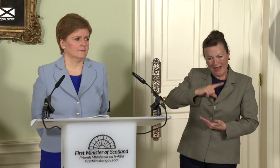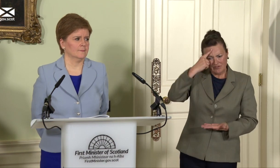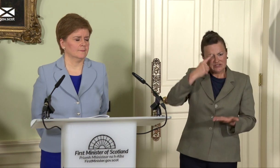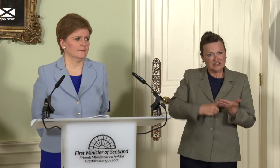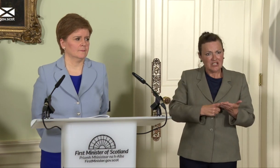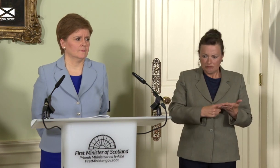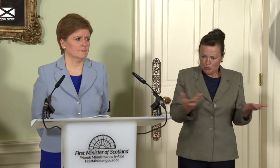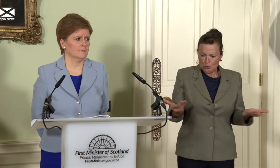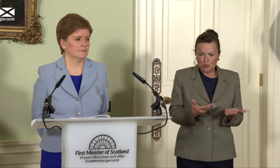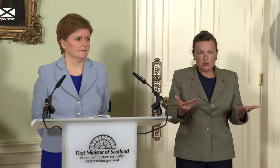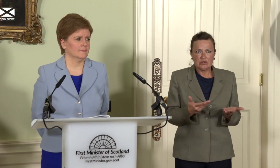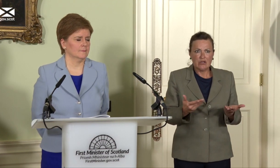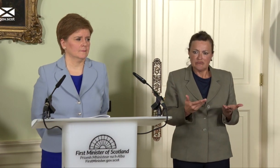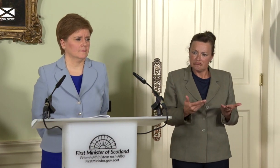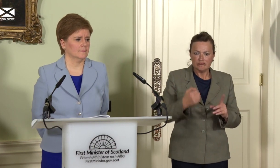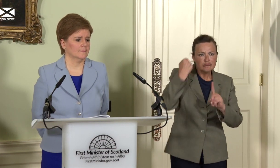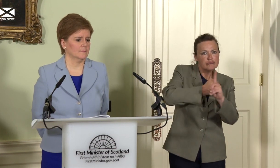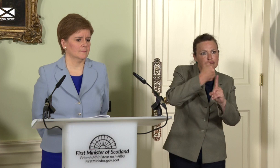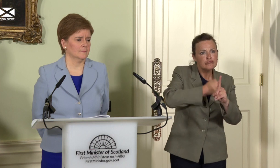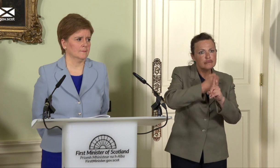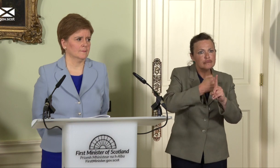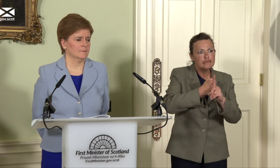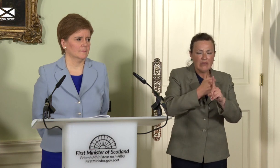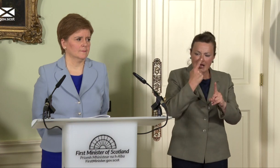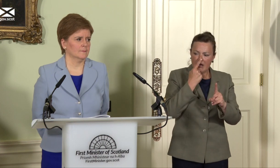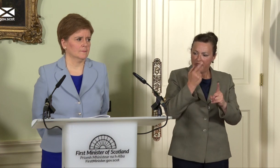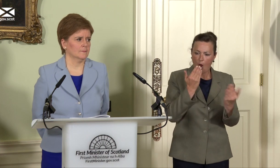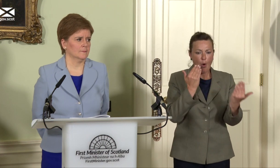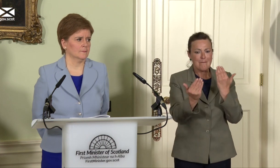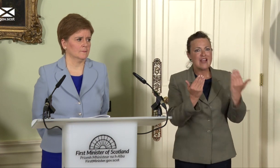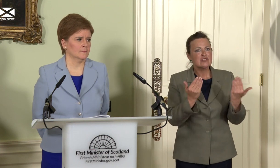this push for independence with this comparison document rather than setting out why you think…